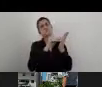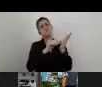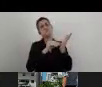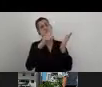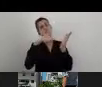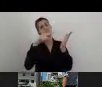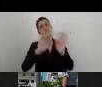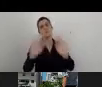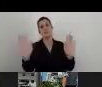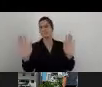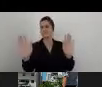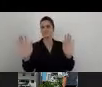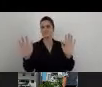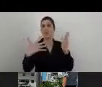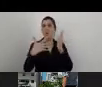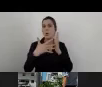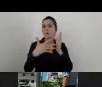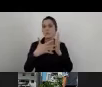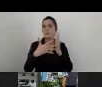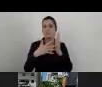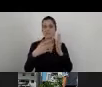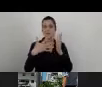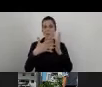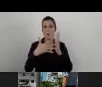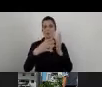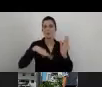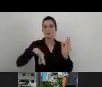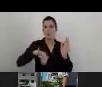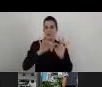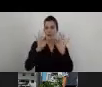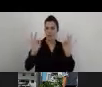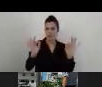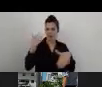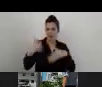Auditing for us is something that enables us and